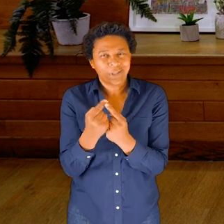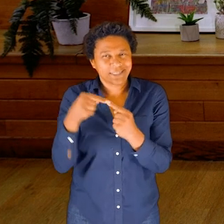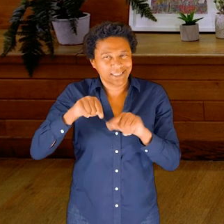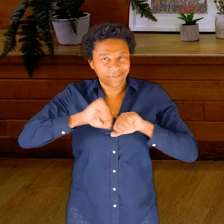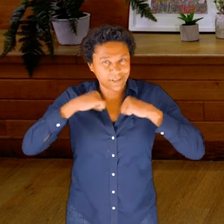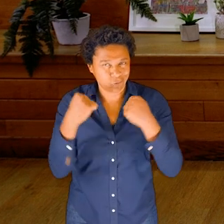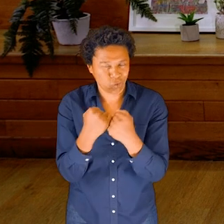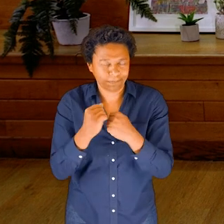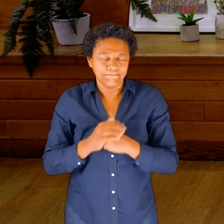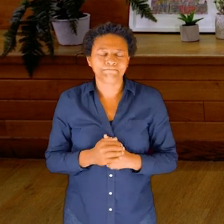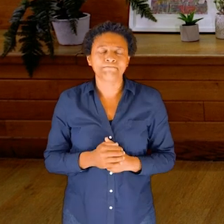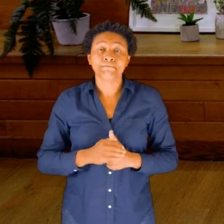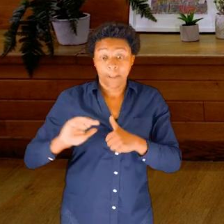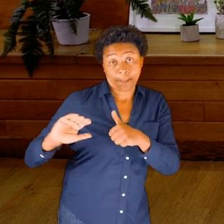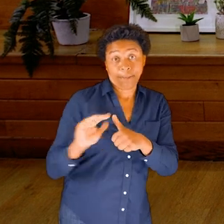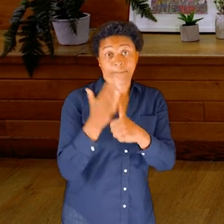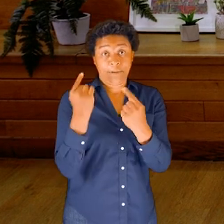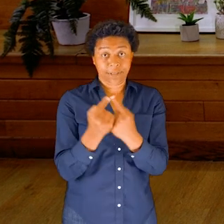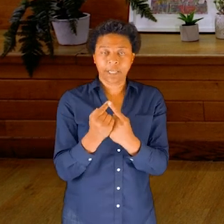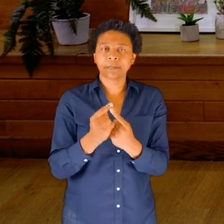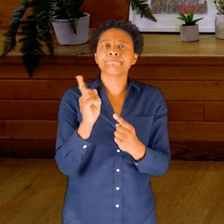First thing is first, is a water bottle.